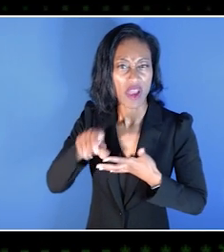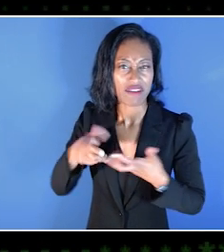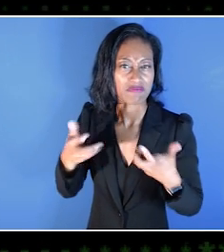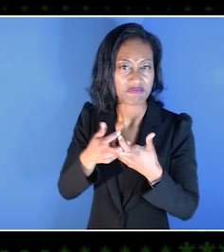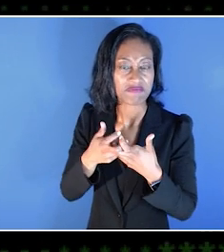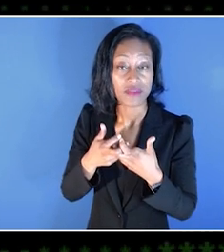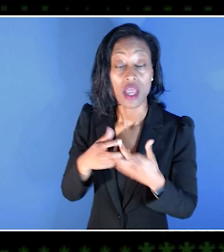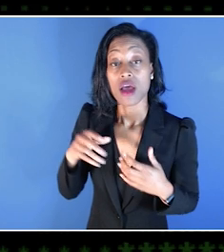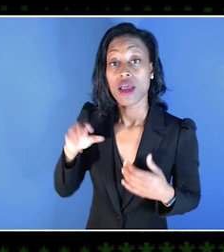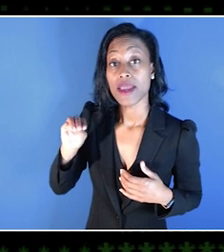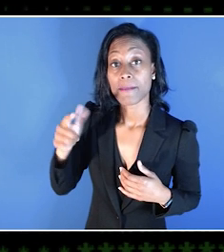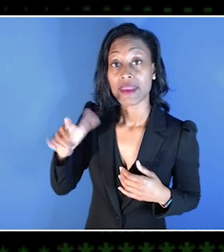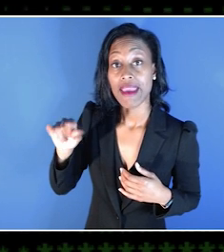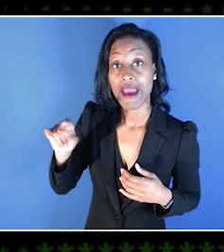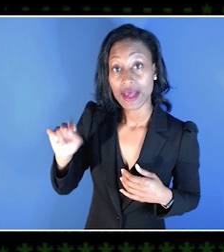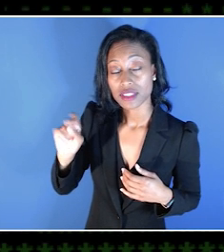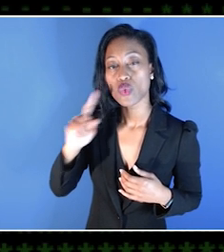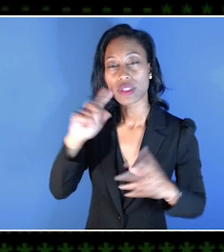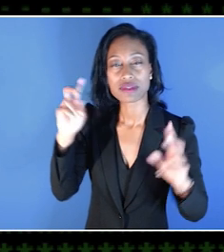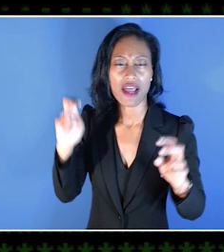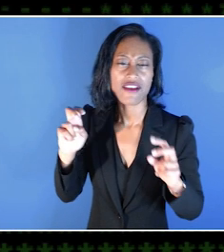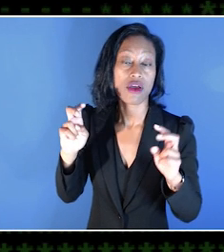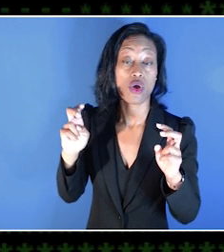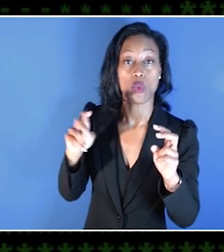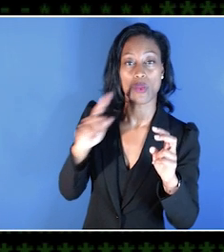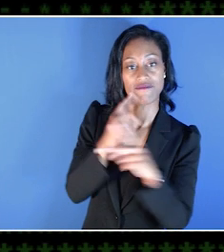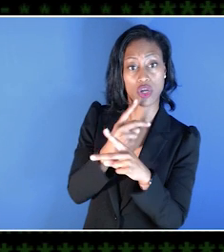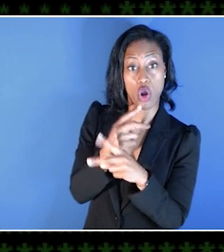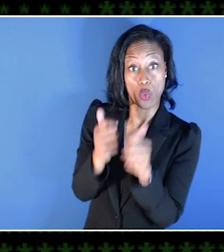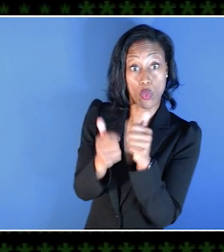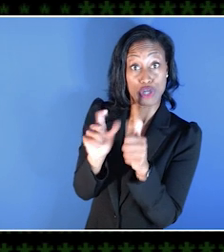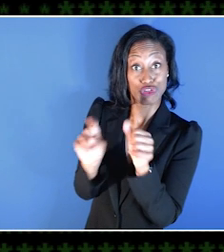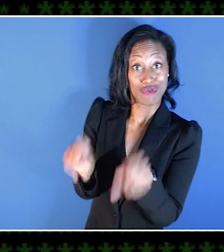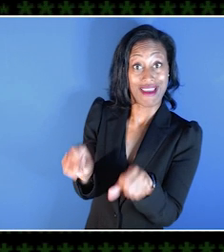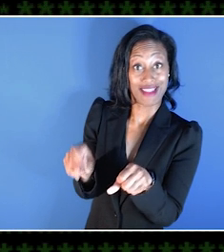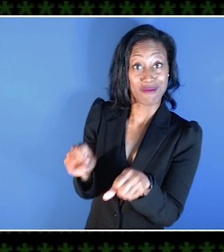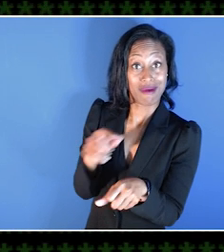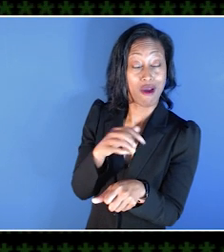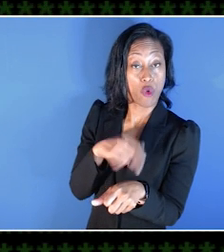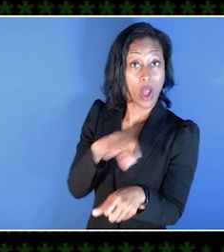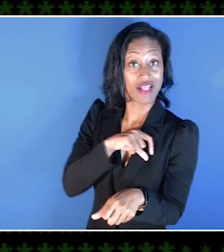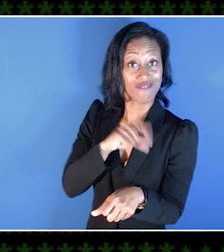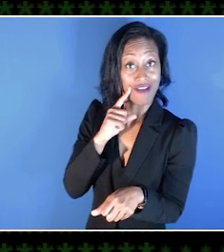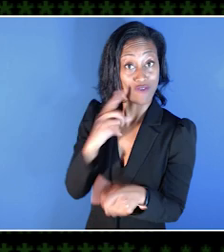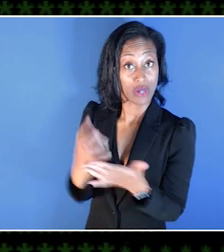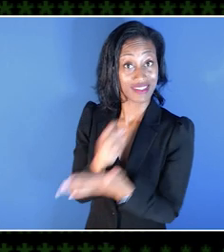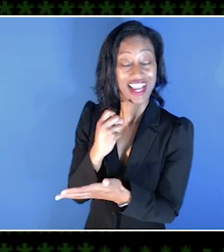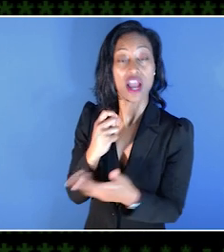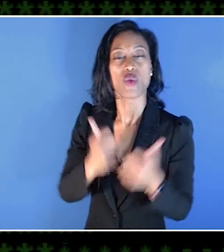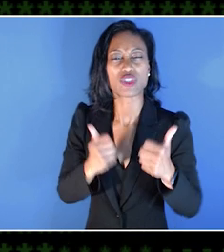And so through MGATS, titles will find out which ones they are eligible for and which ones they're close to.